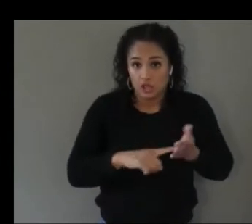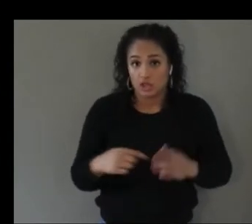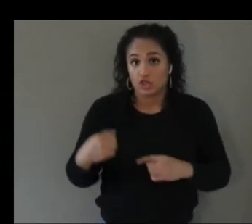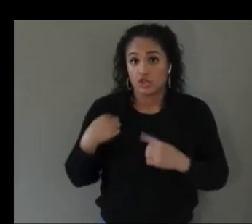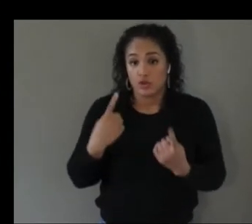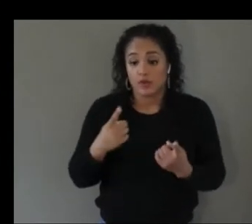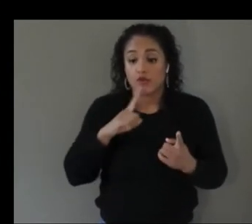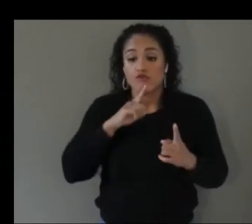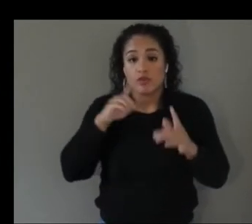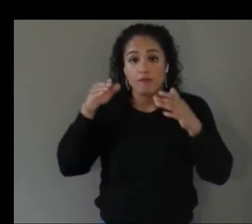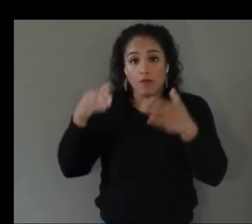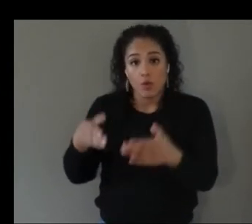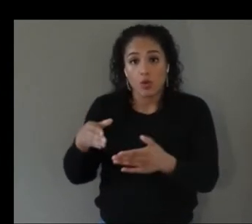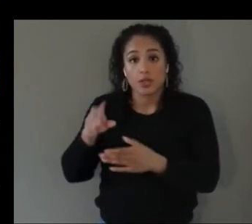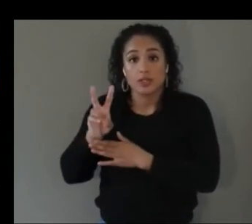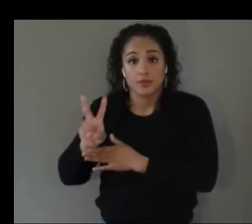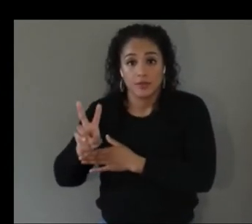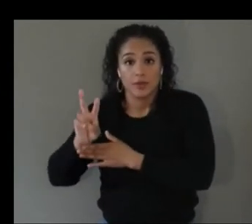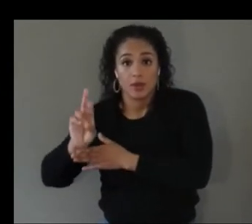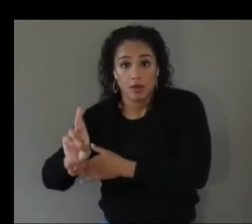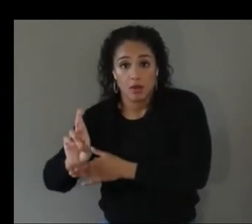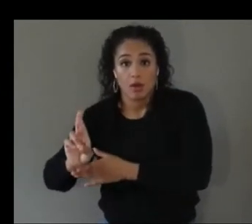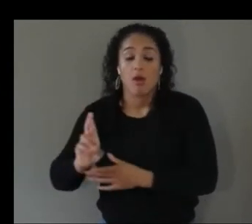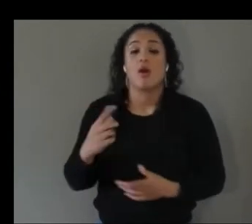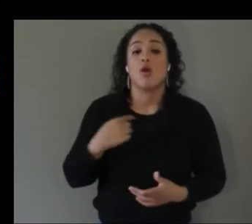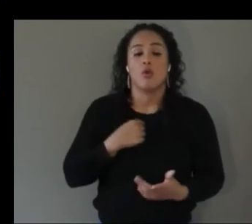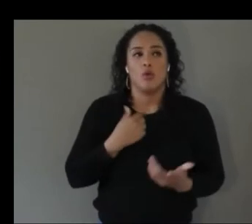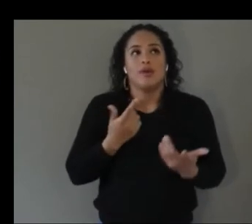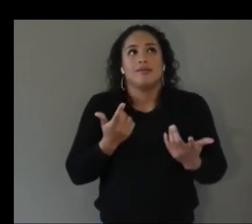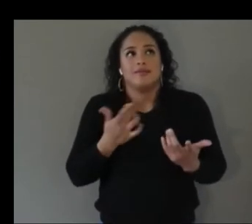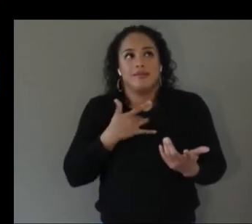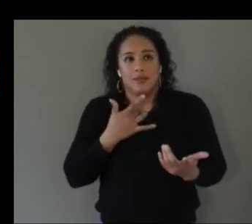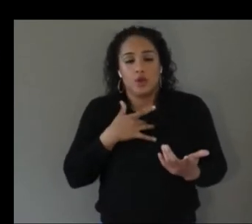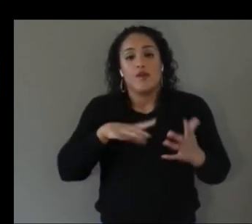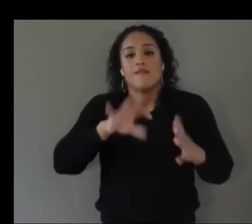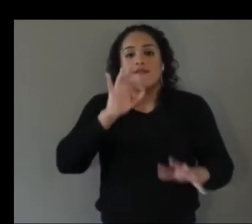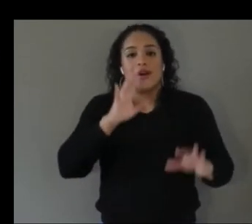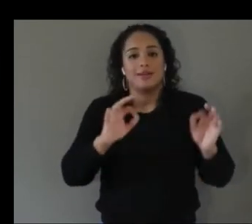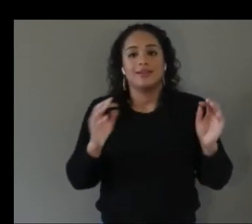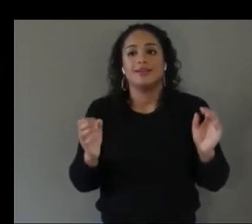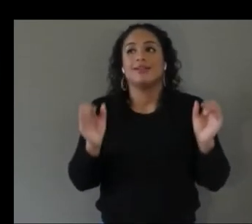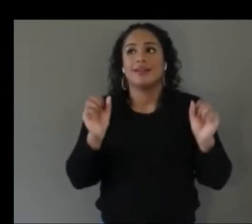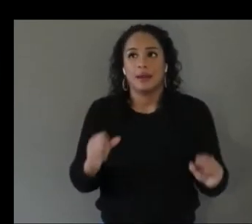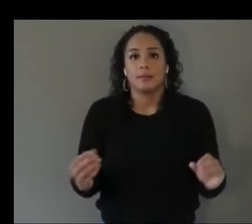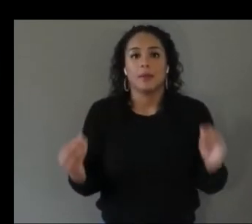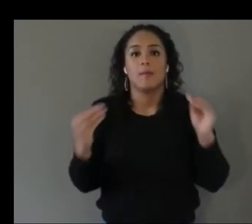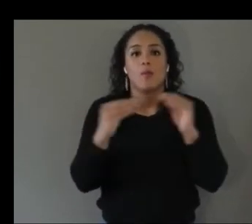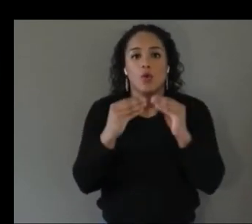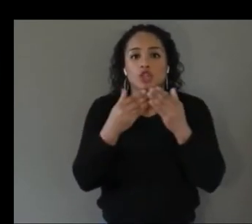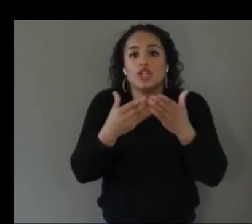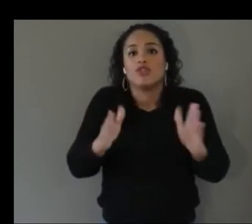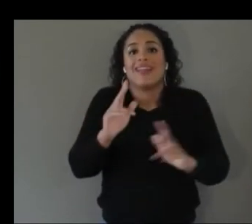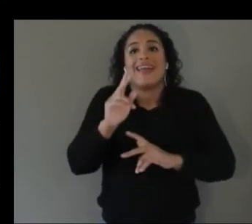think that our findings can be more generalizable to any type of you know xr system that requires